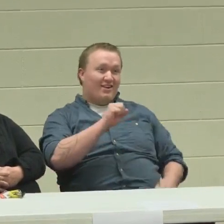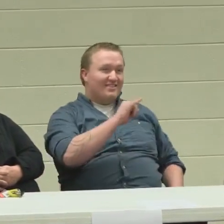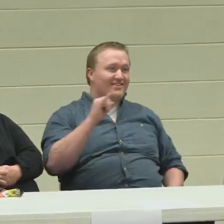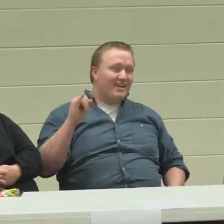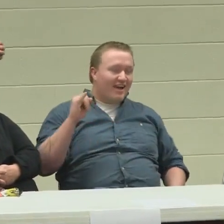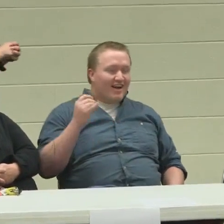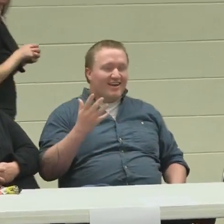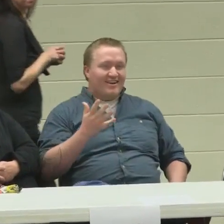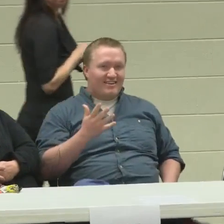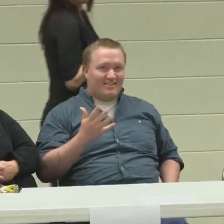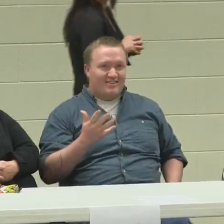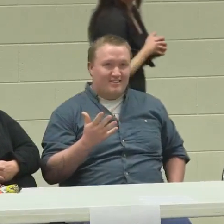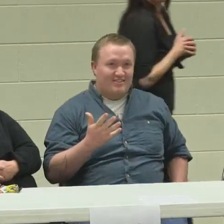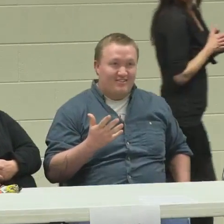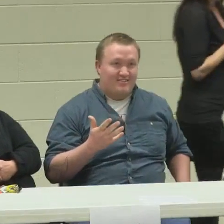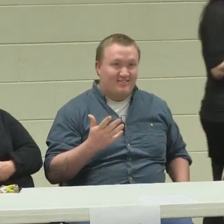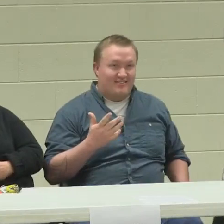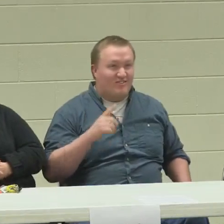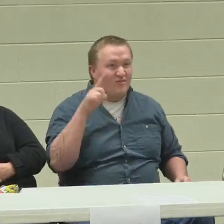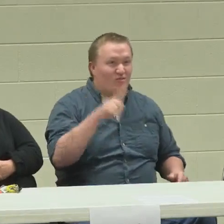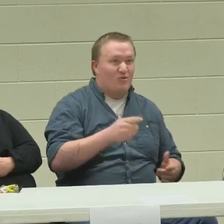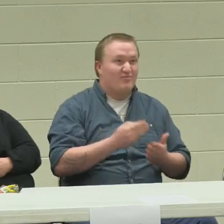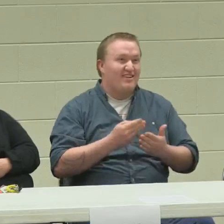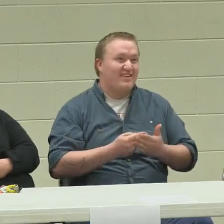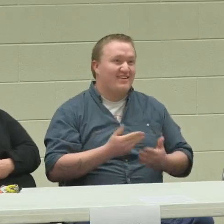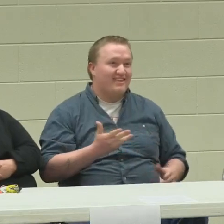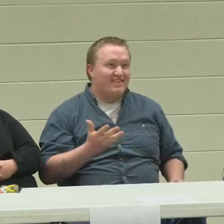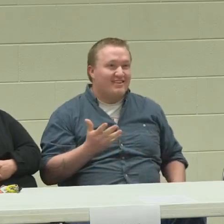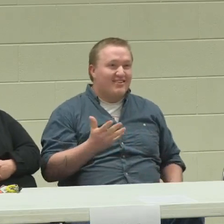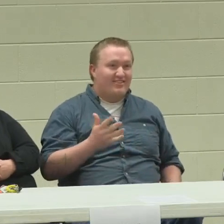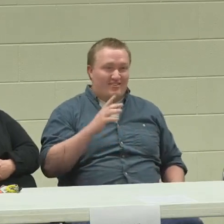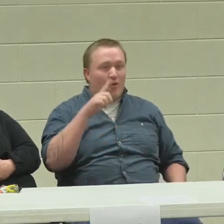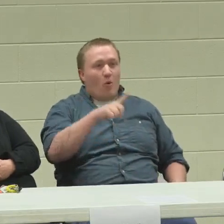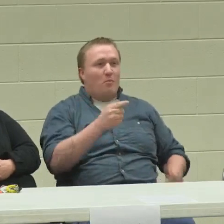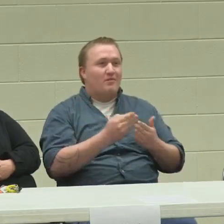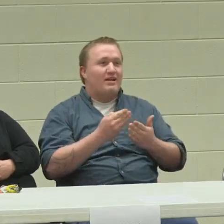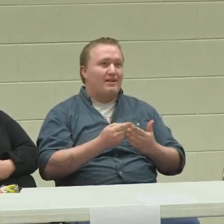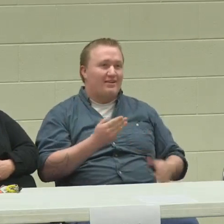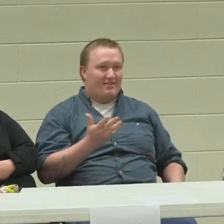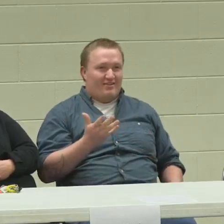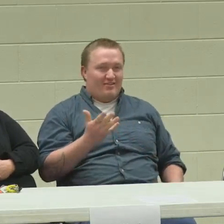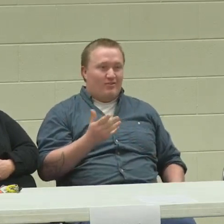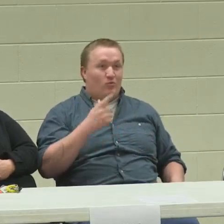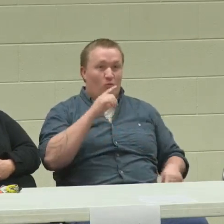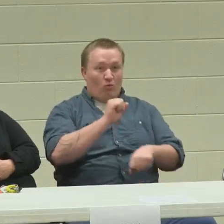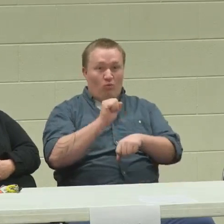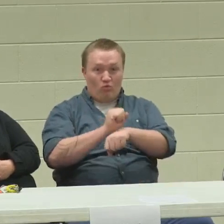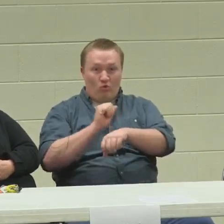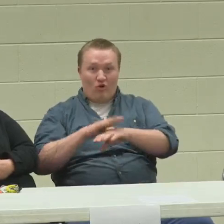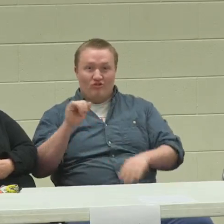On SSI, it's really limited income,